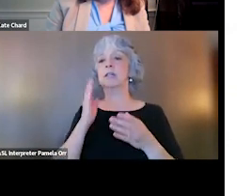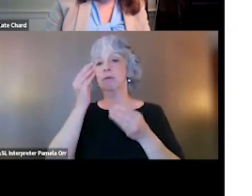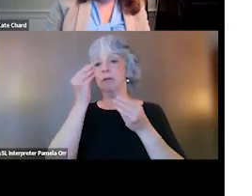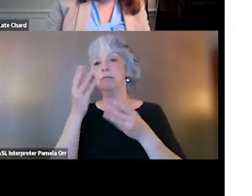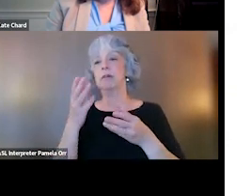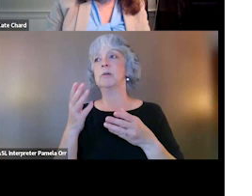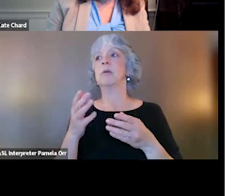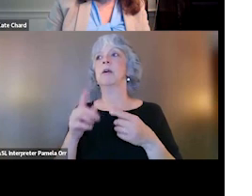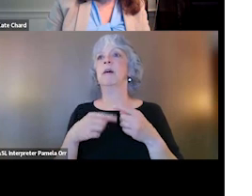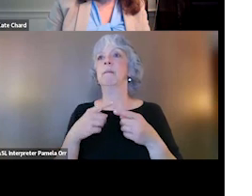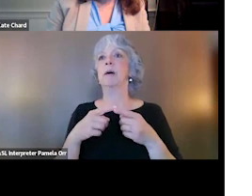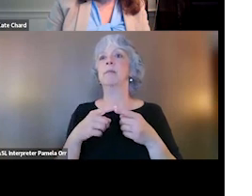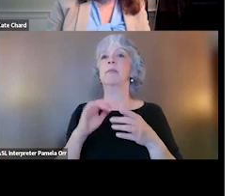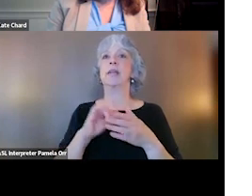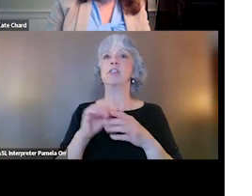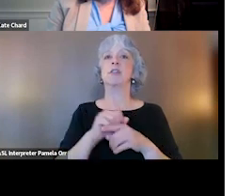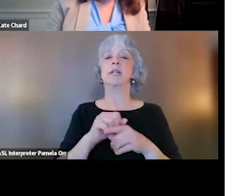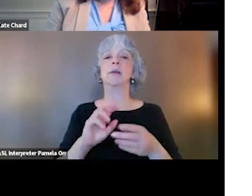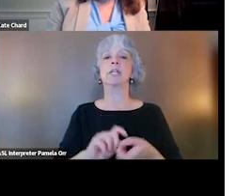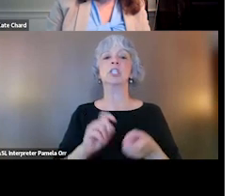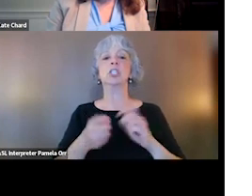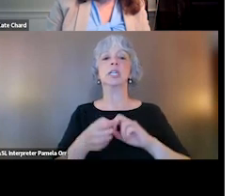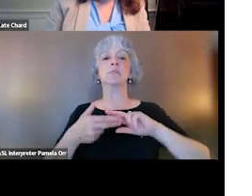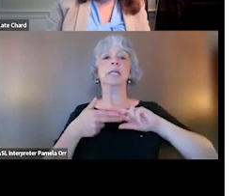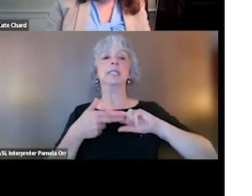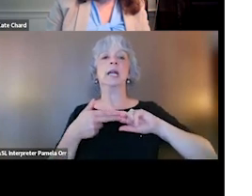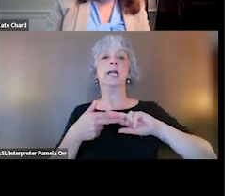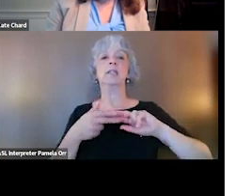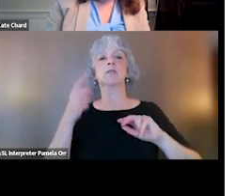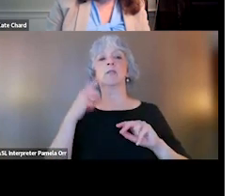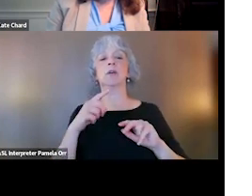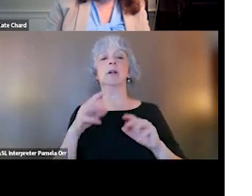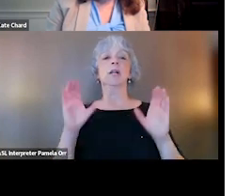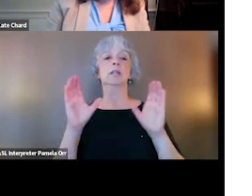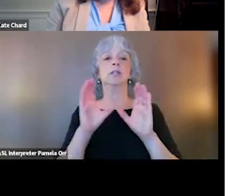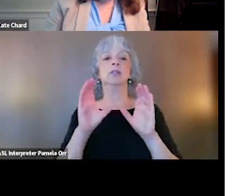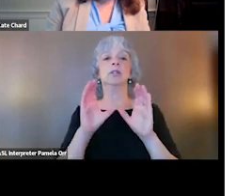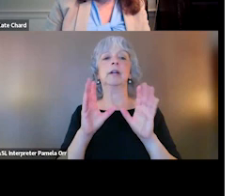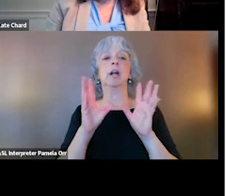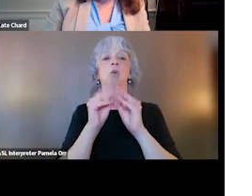But next, I'll just change slides to go to the certificate of webinar attendance.